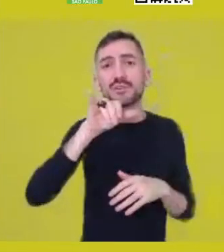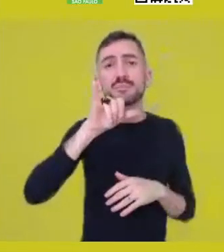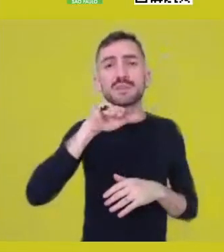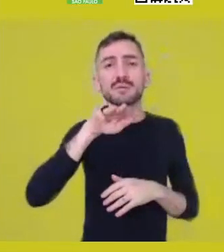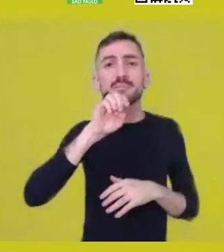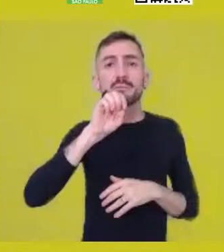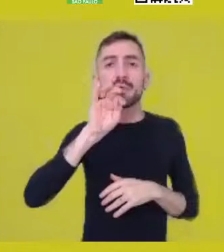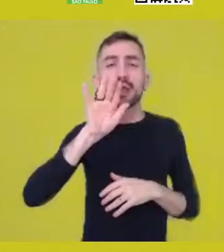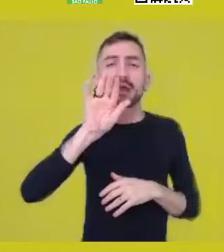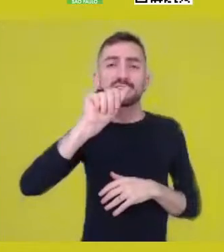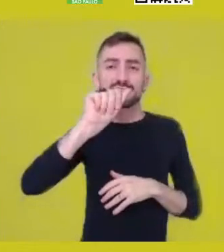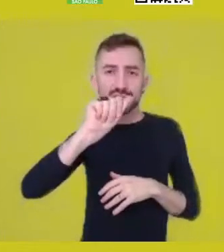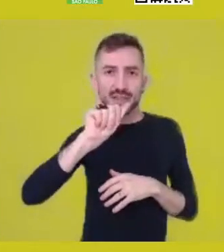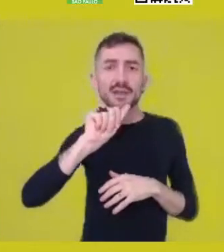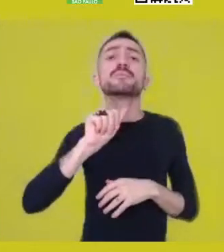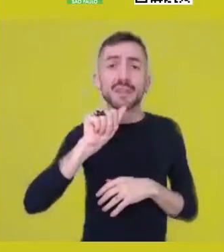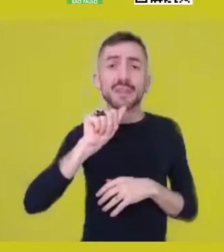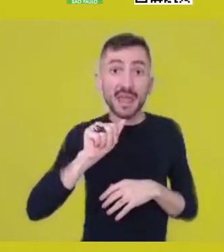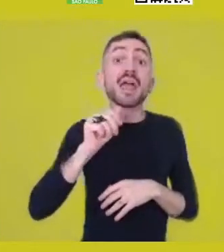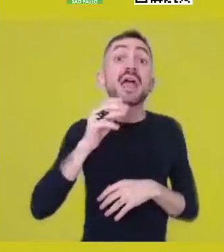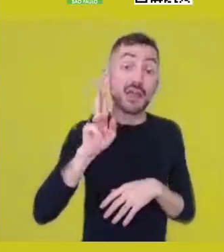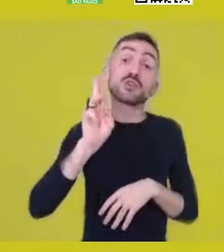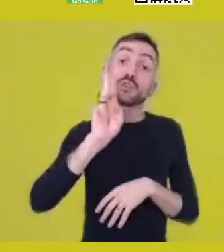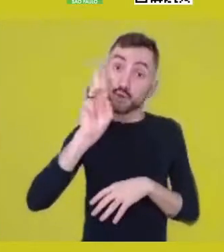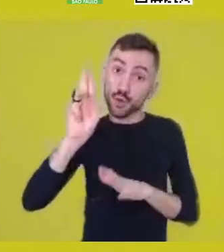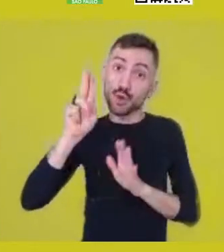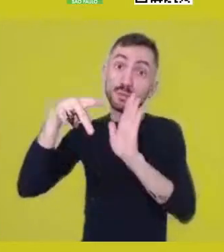Kemet is the original name of Egypt,